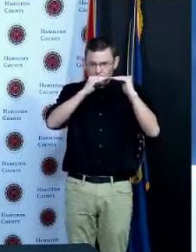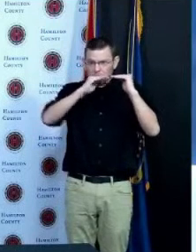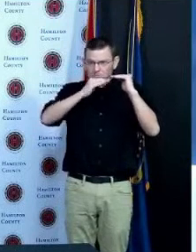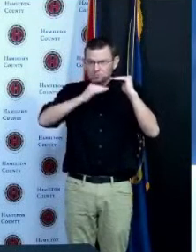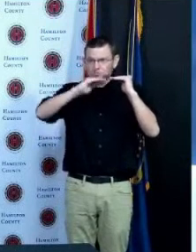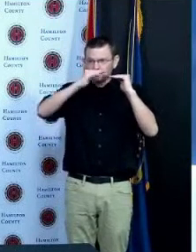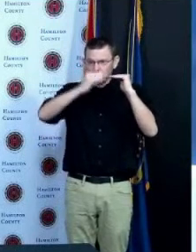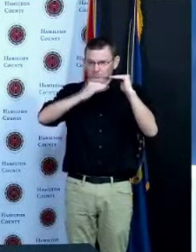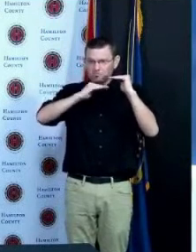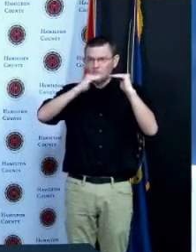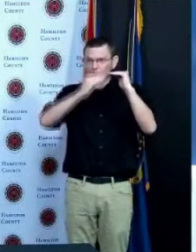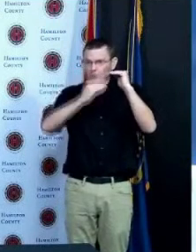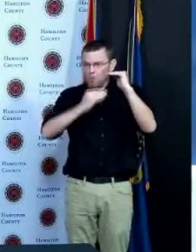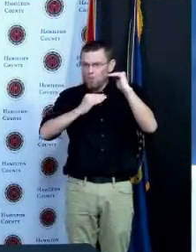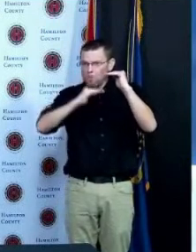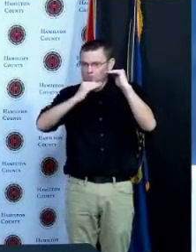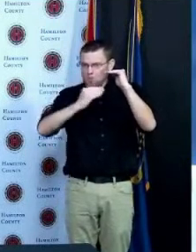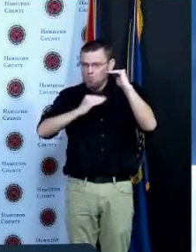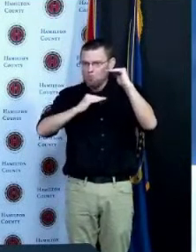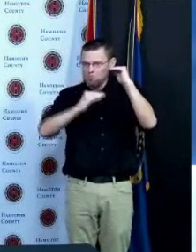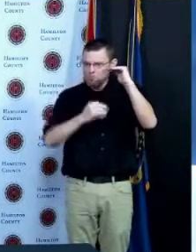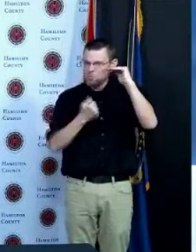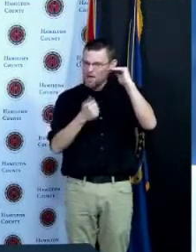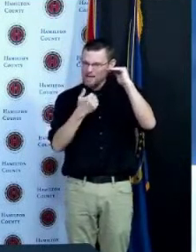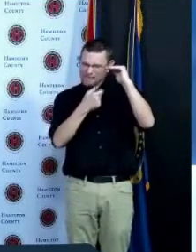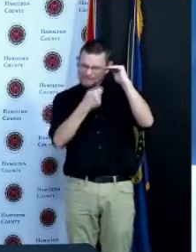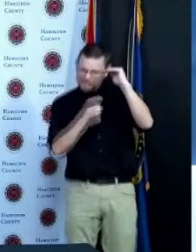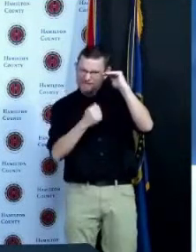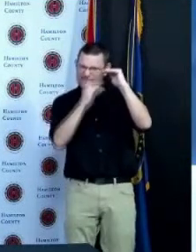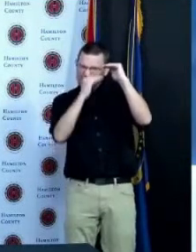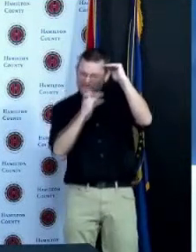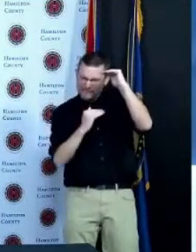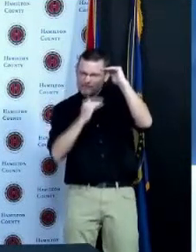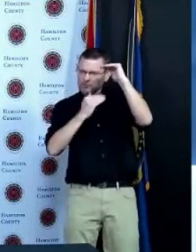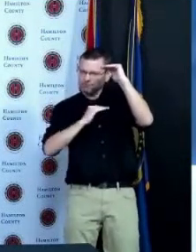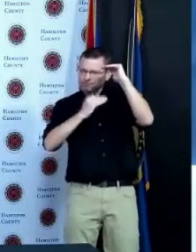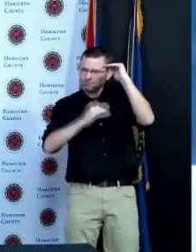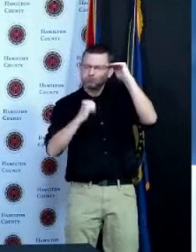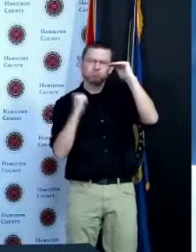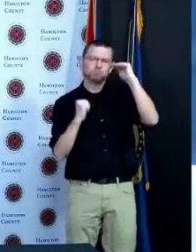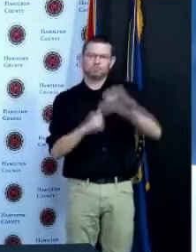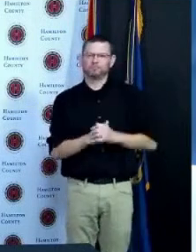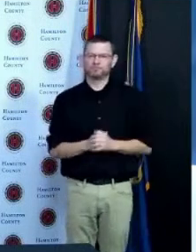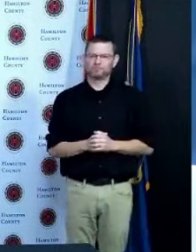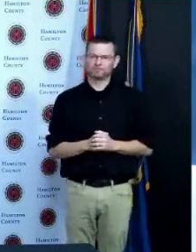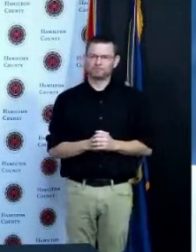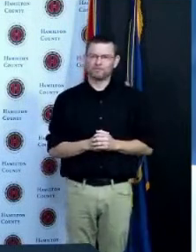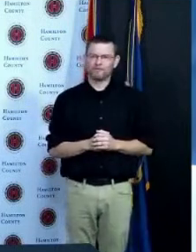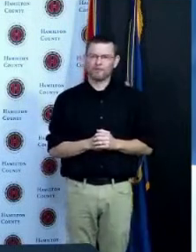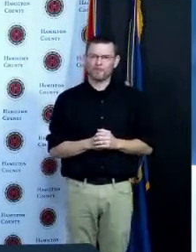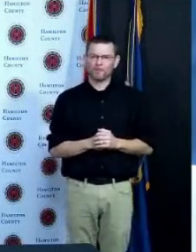to our hospital systems in our 14 county hospitals we have 142 patients within the hospital systems